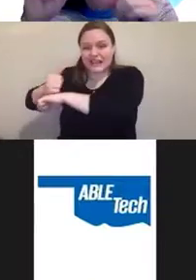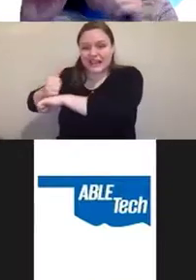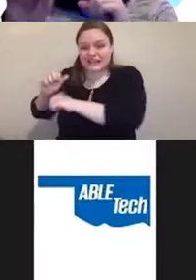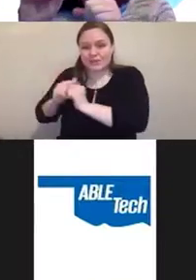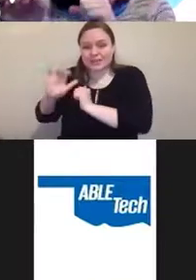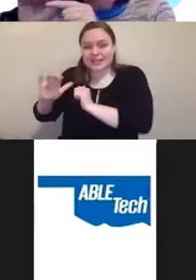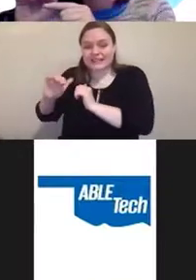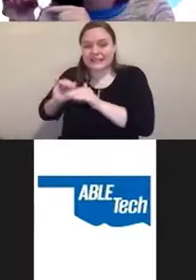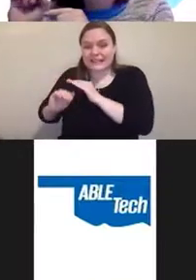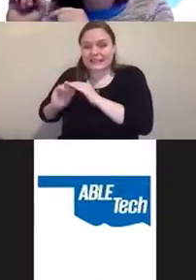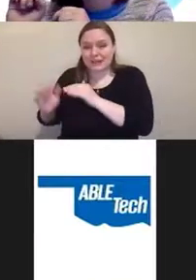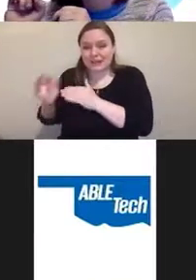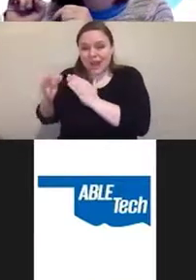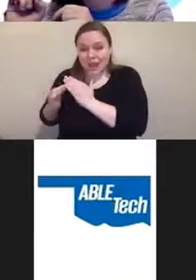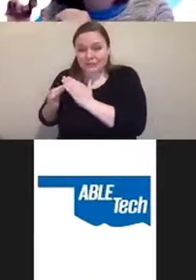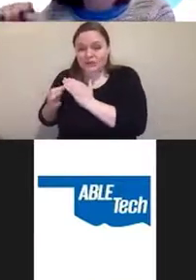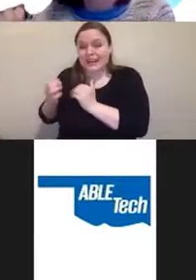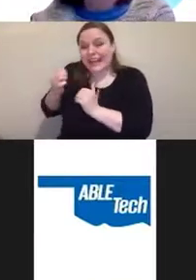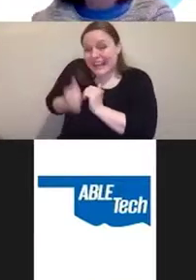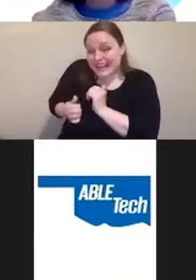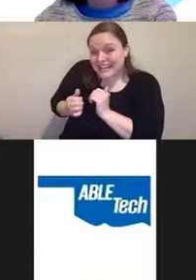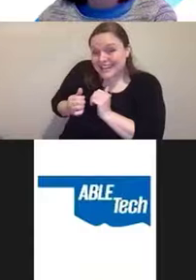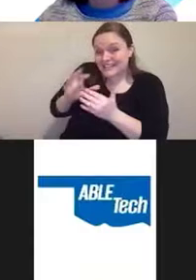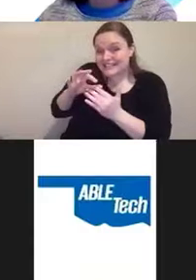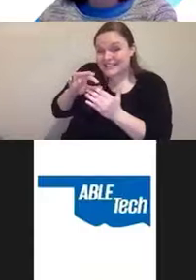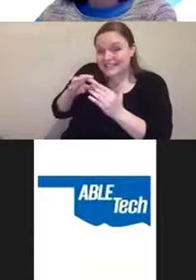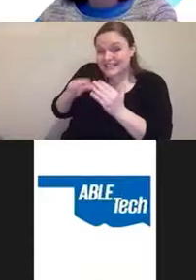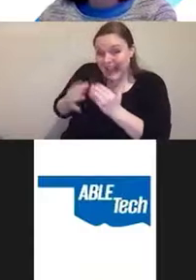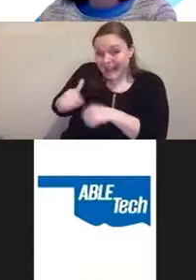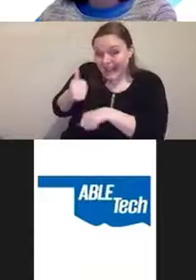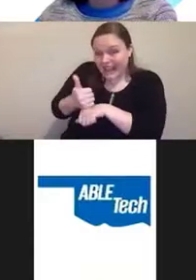and each one of them has several categories of things that can be configured.